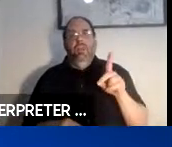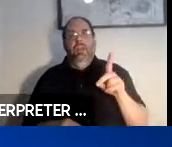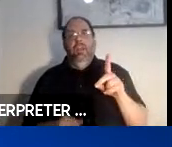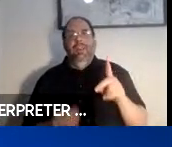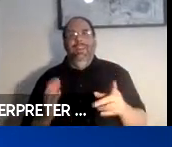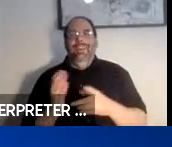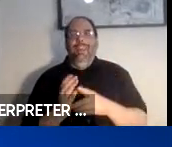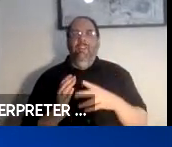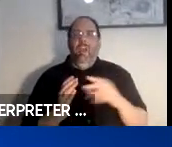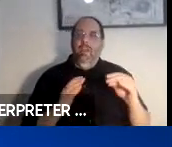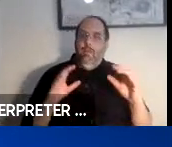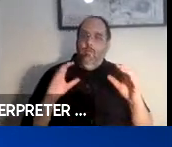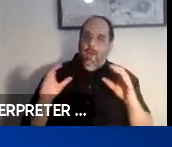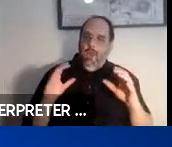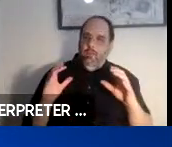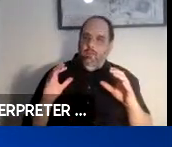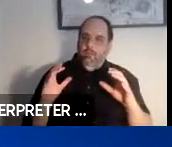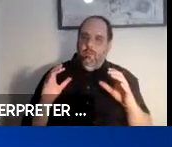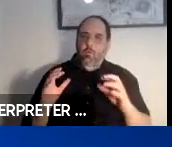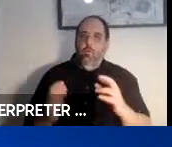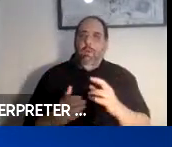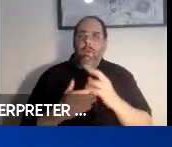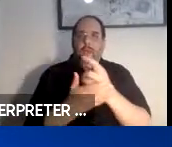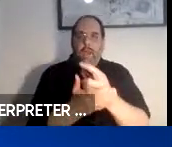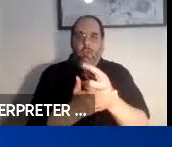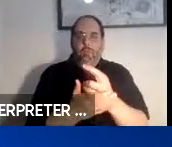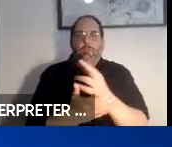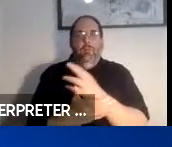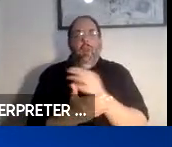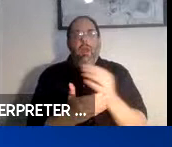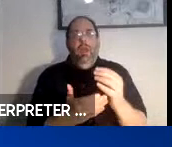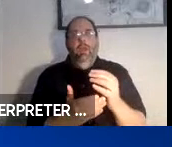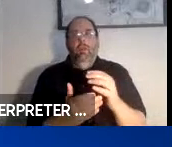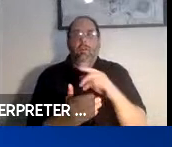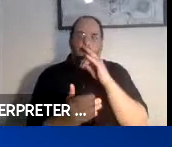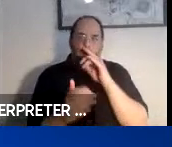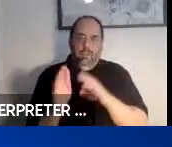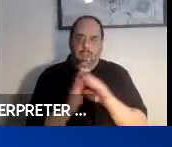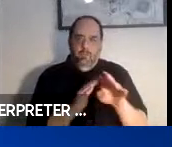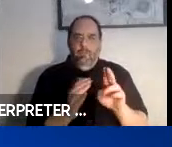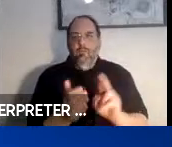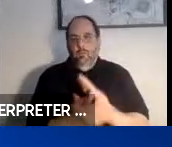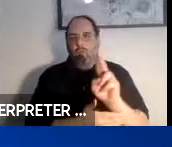and Communication Rehabilitation and Child Development from the University of Wisconsin.